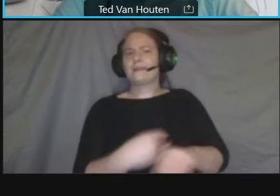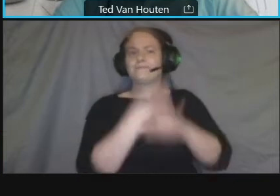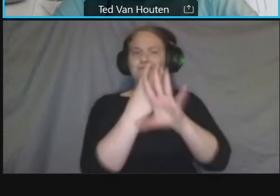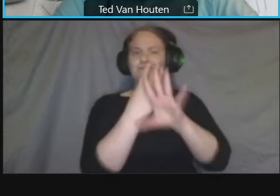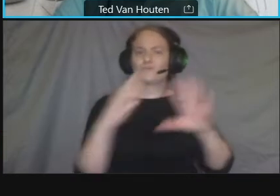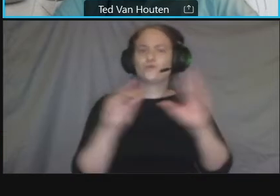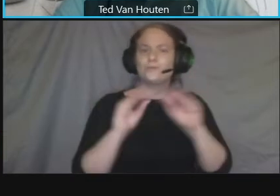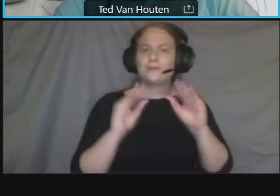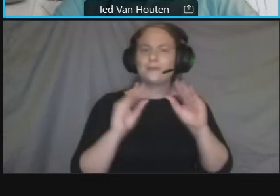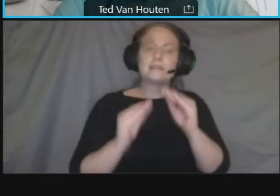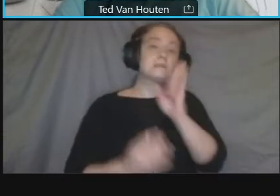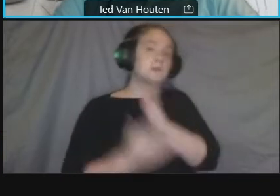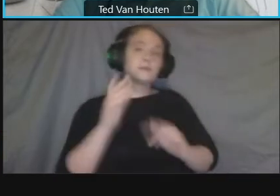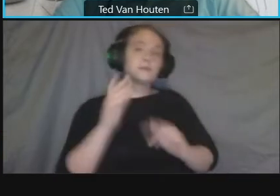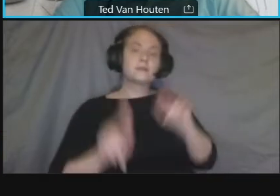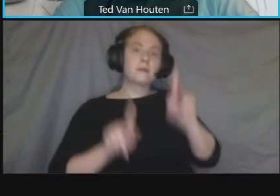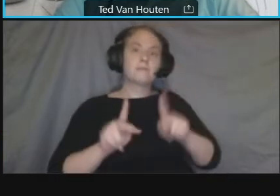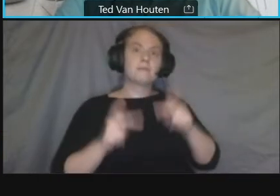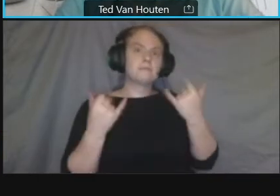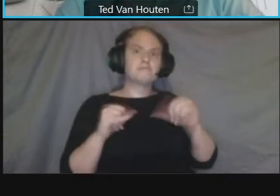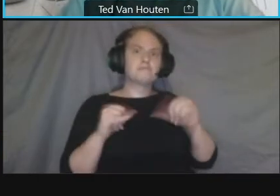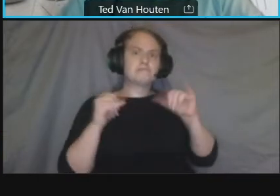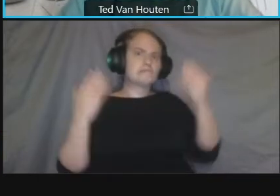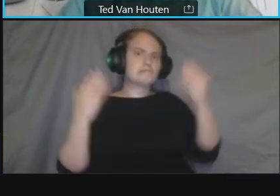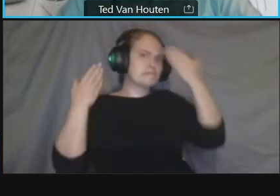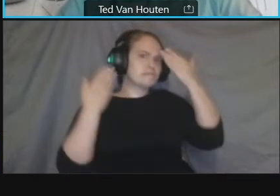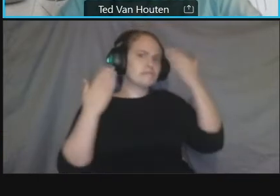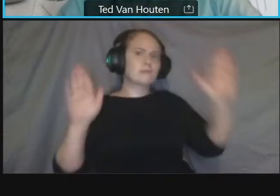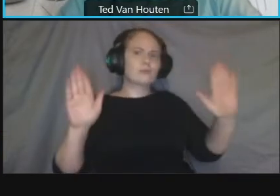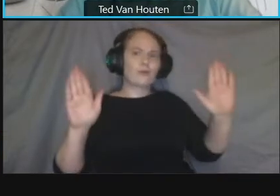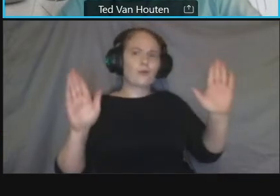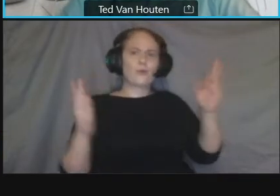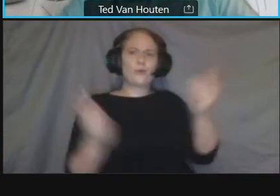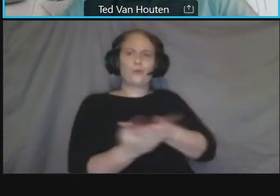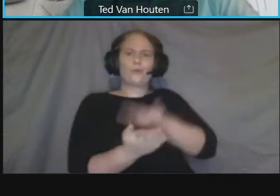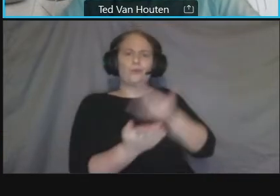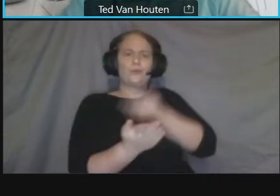um we ask you please be patient um we'll go over some basic controls